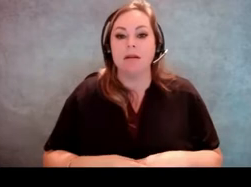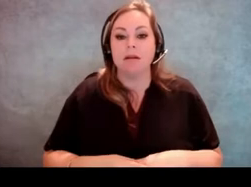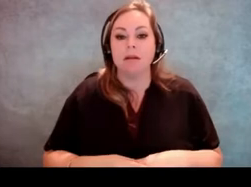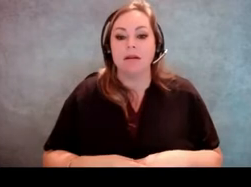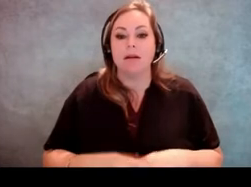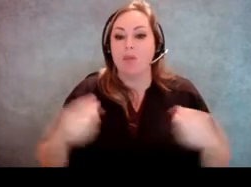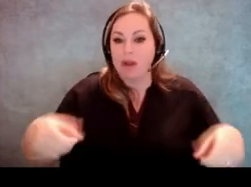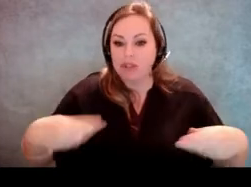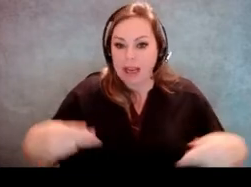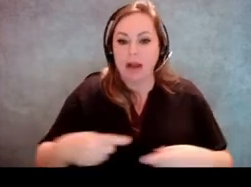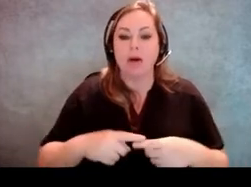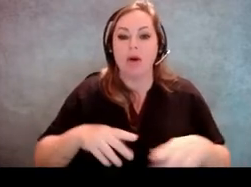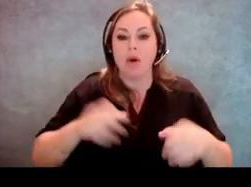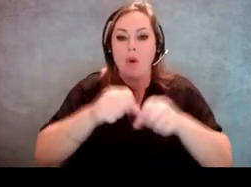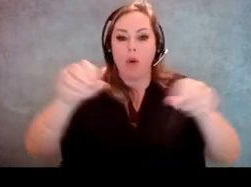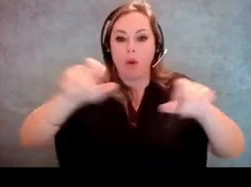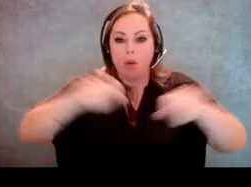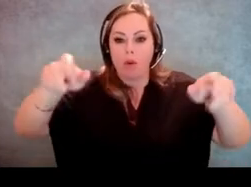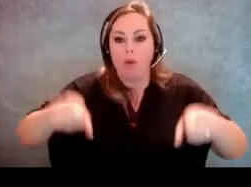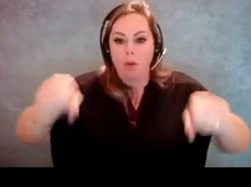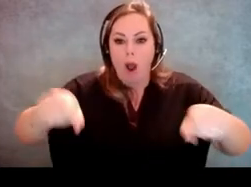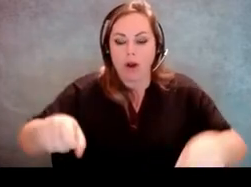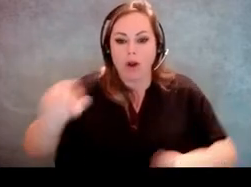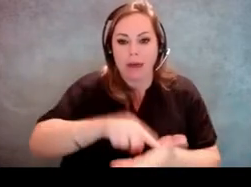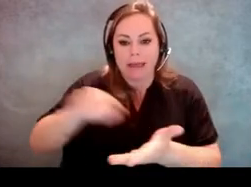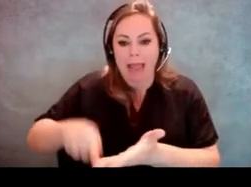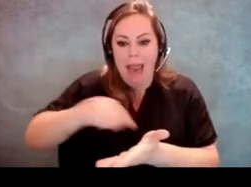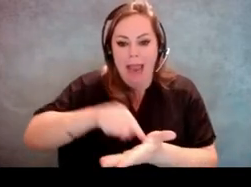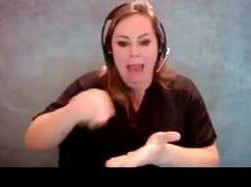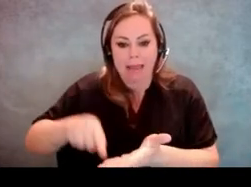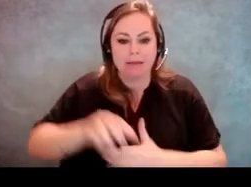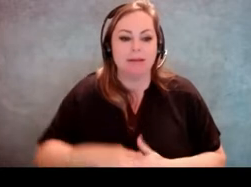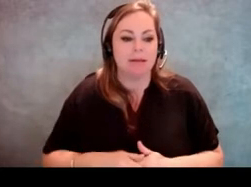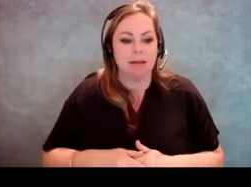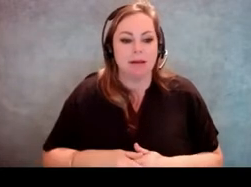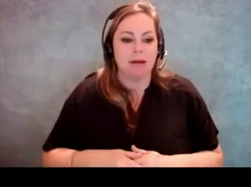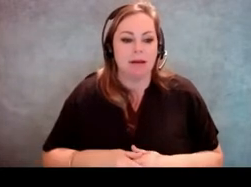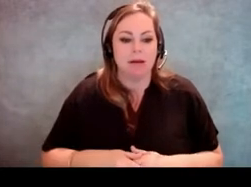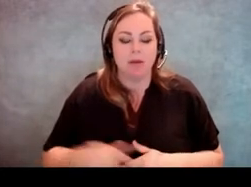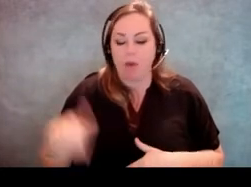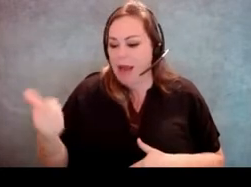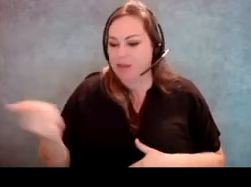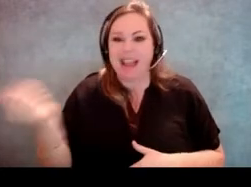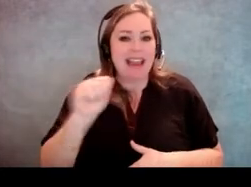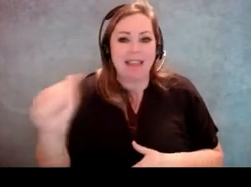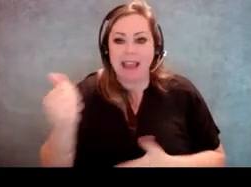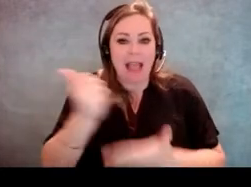like wheelchairs or walkers or canes or anything that to help somebody